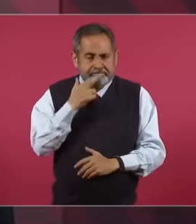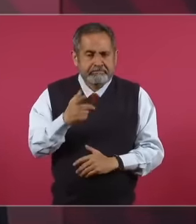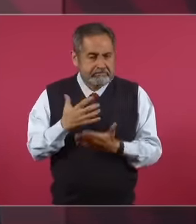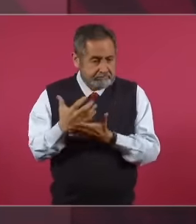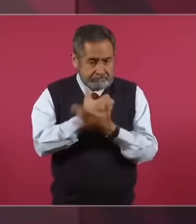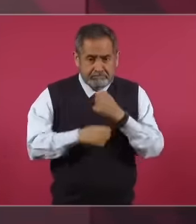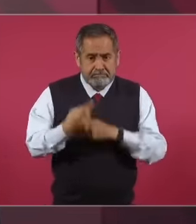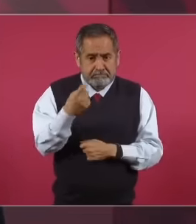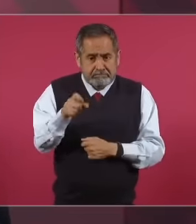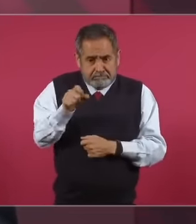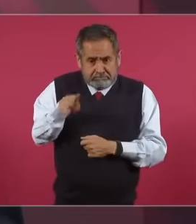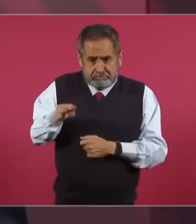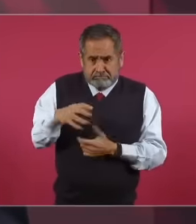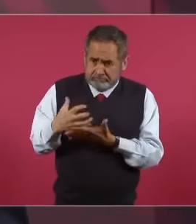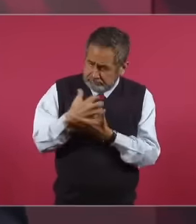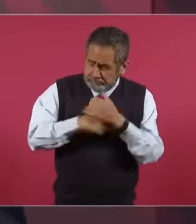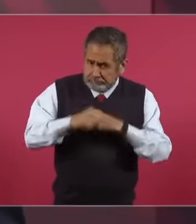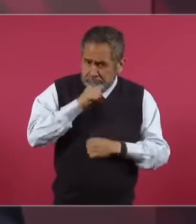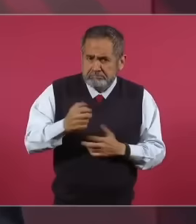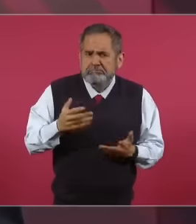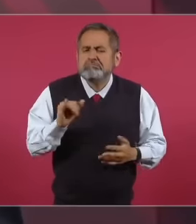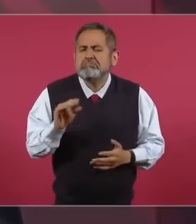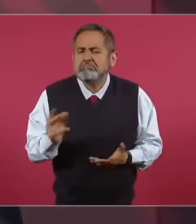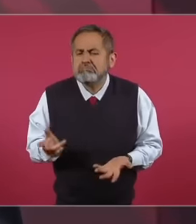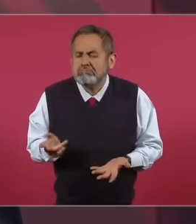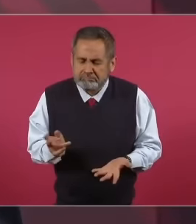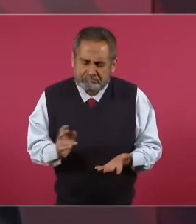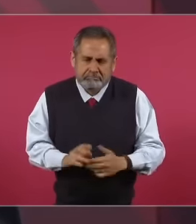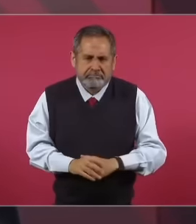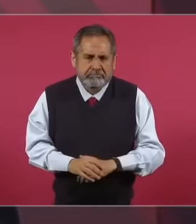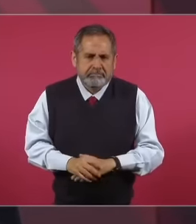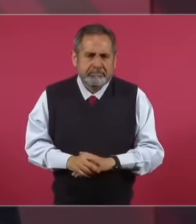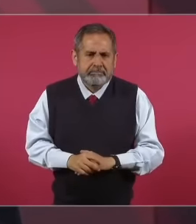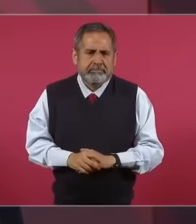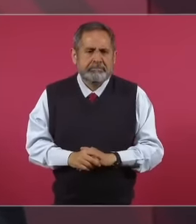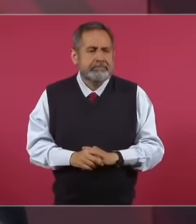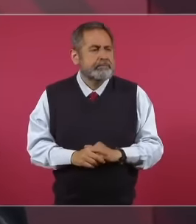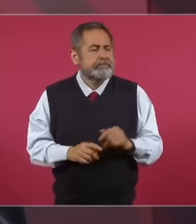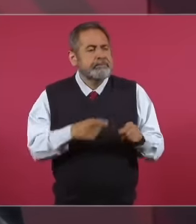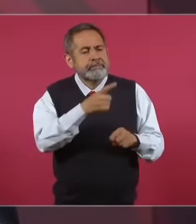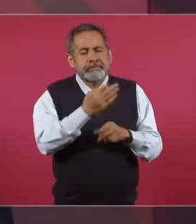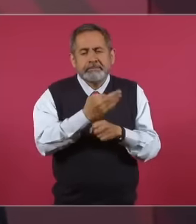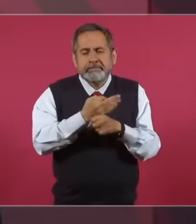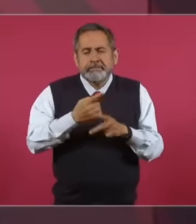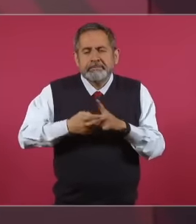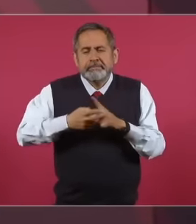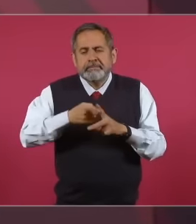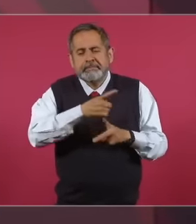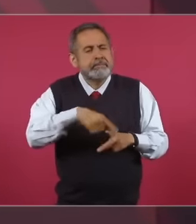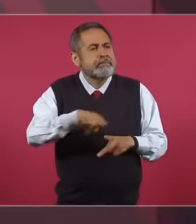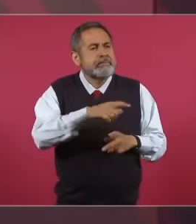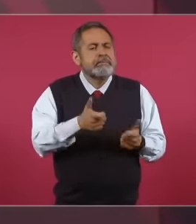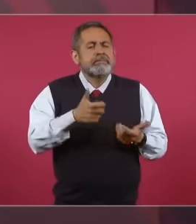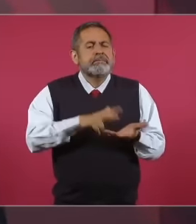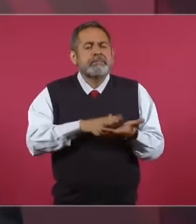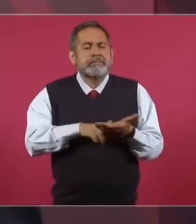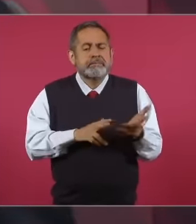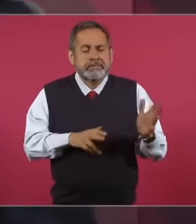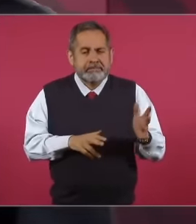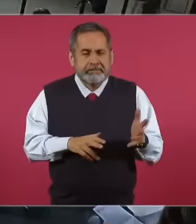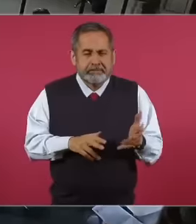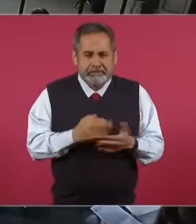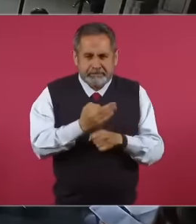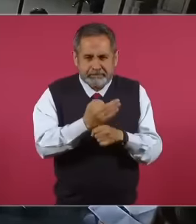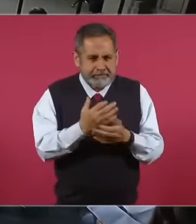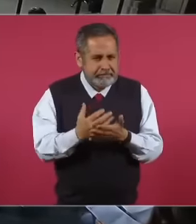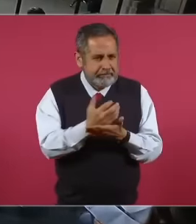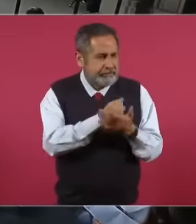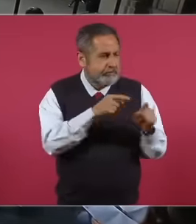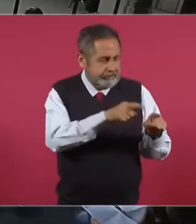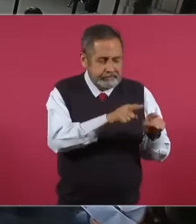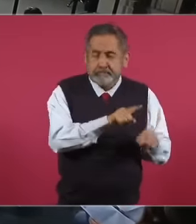amount when the average of what a worker registered in